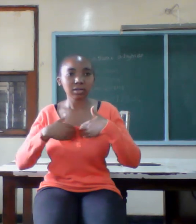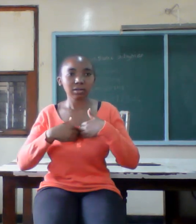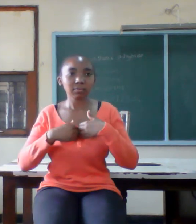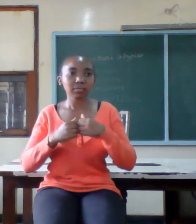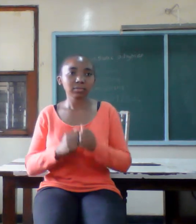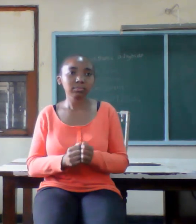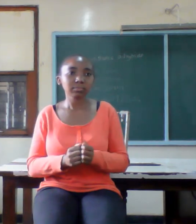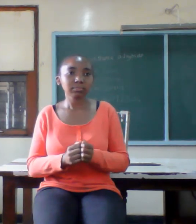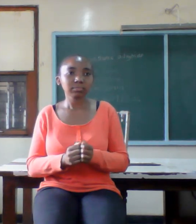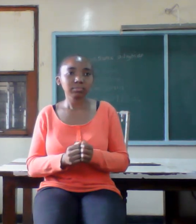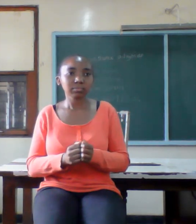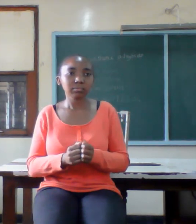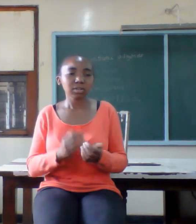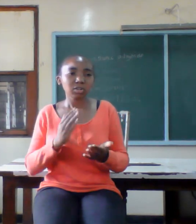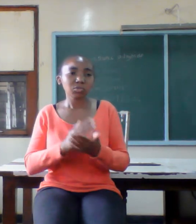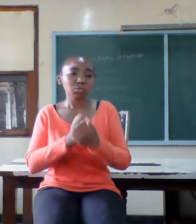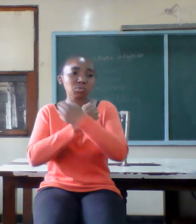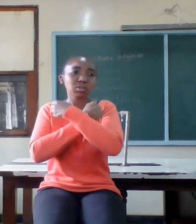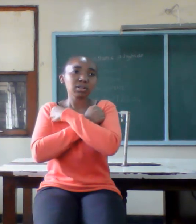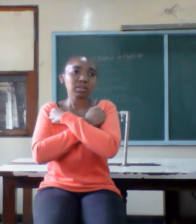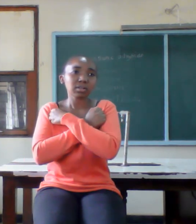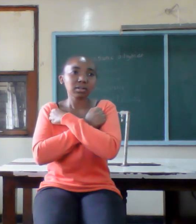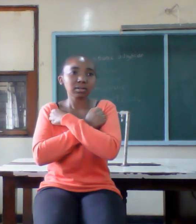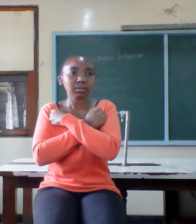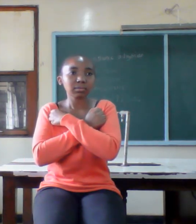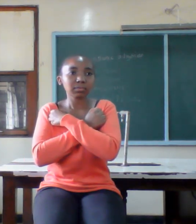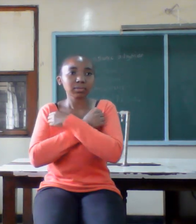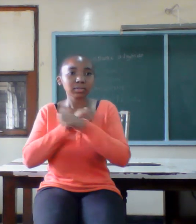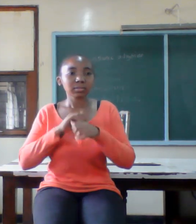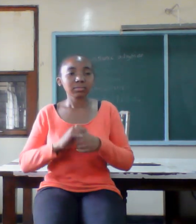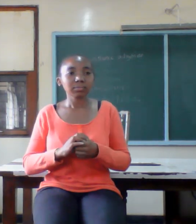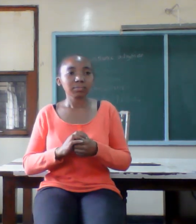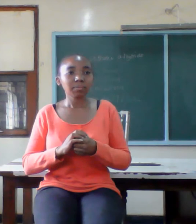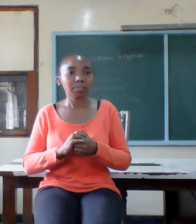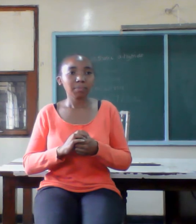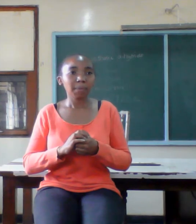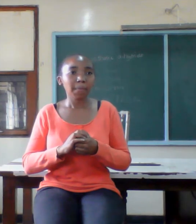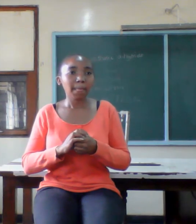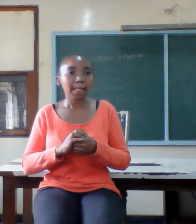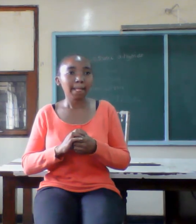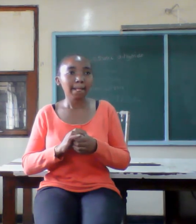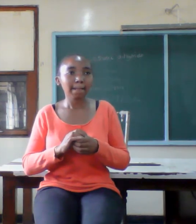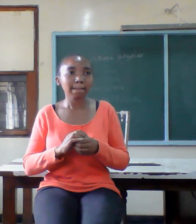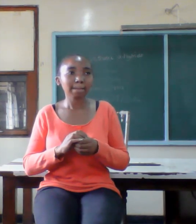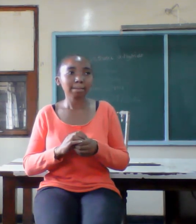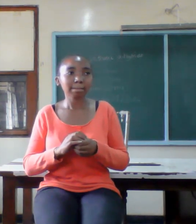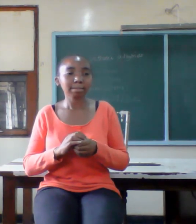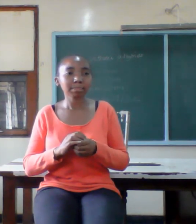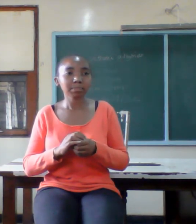true love proves in times of challenges fight for your marriage make up your mind